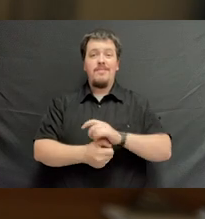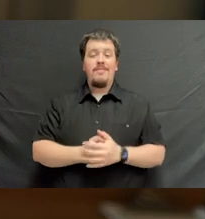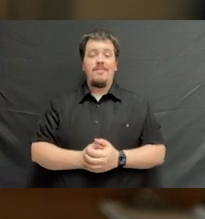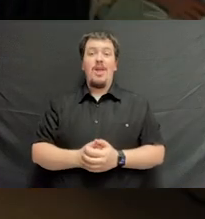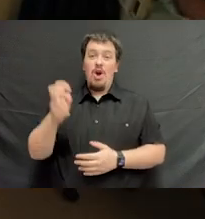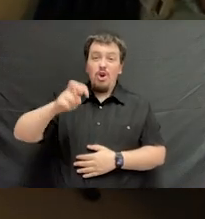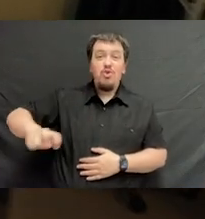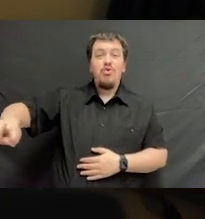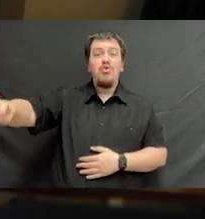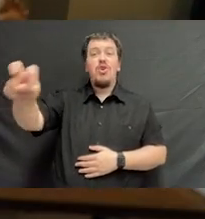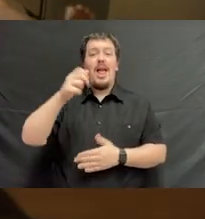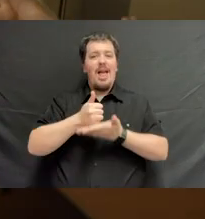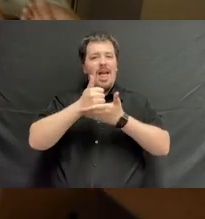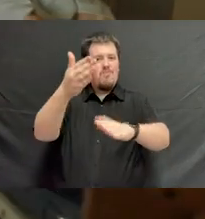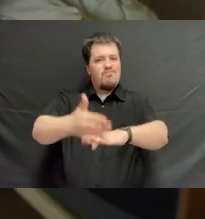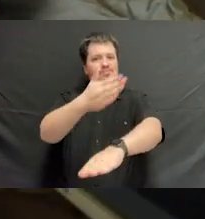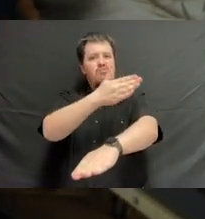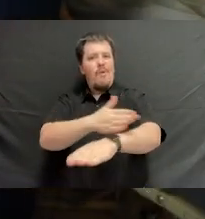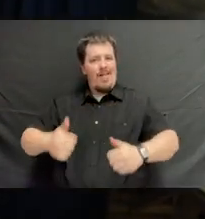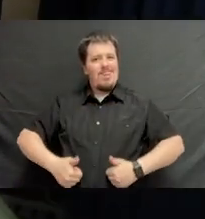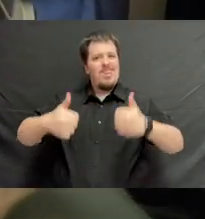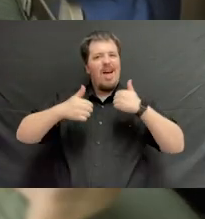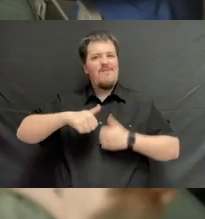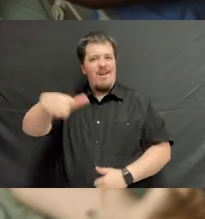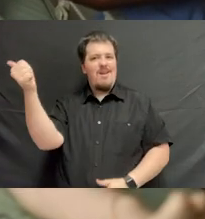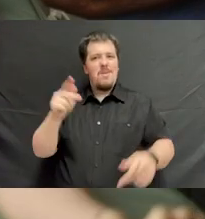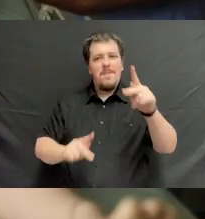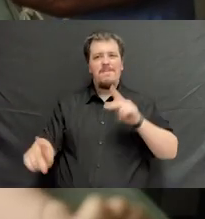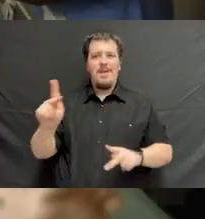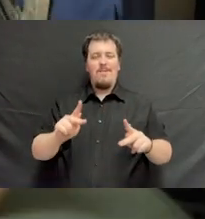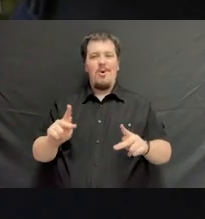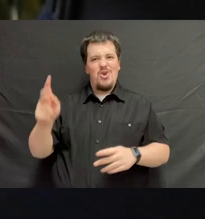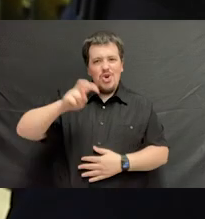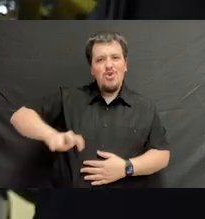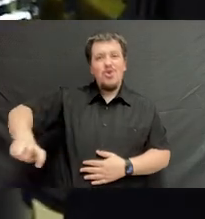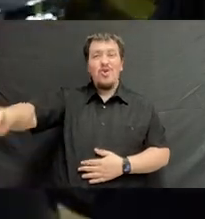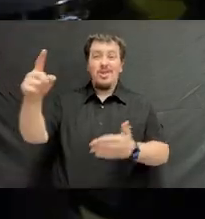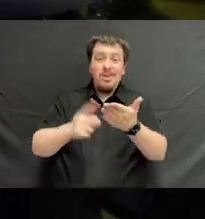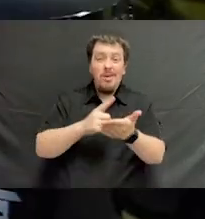A journey to help improve the quality of life of others. A journey that at times taught resilience,